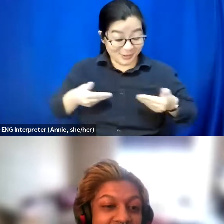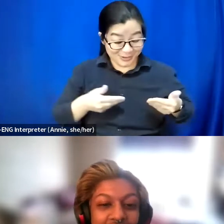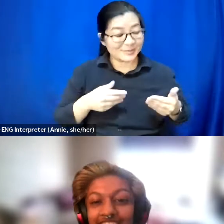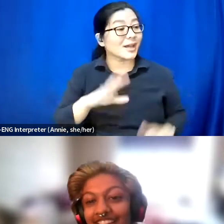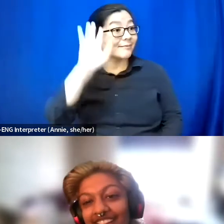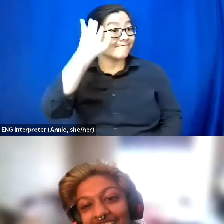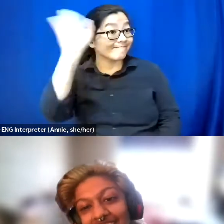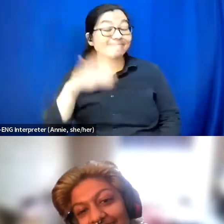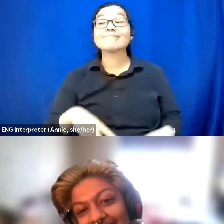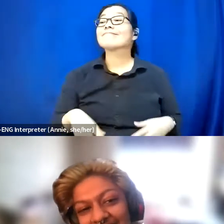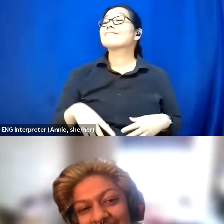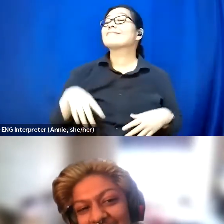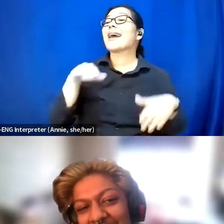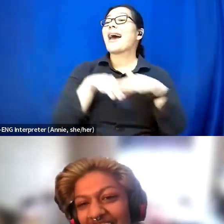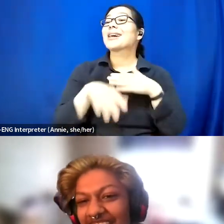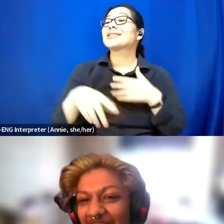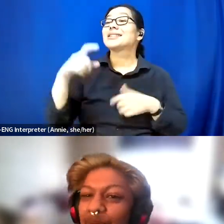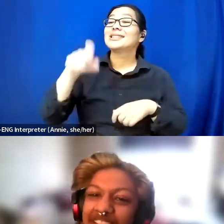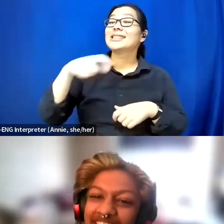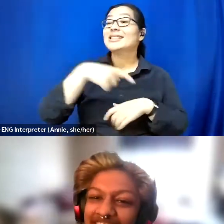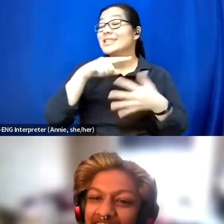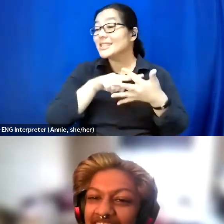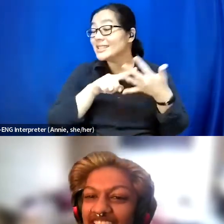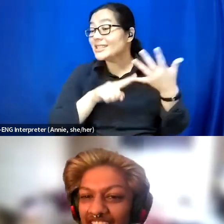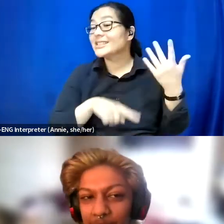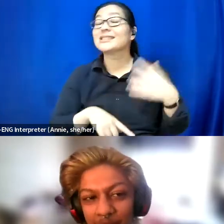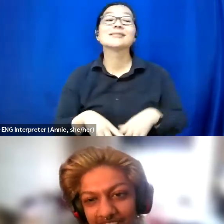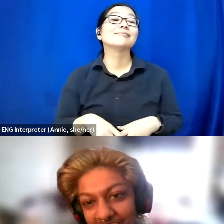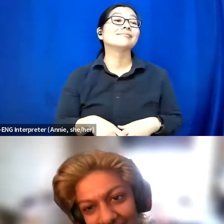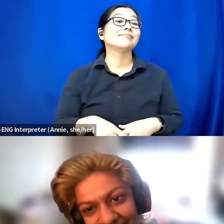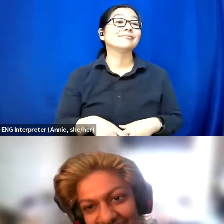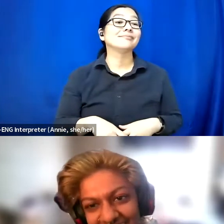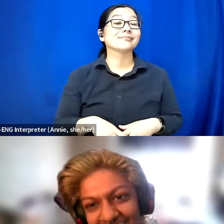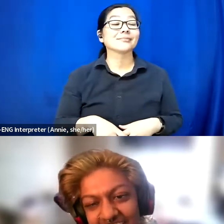these are our access needs, you know what are your access needs?